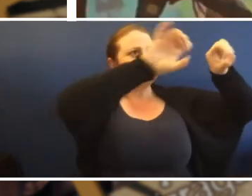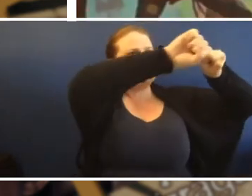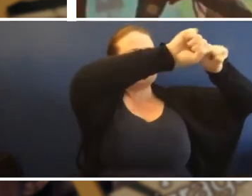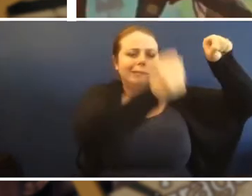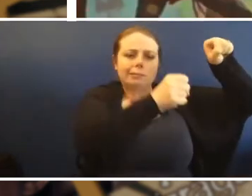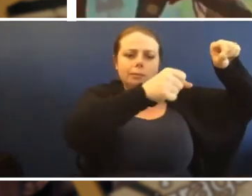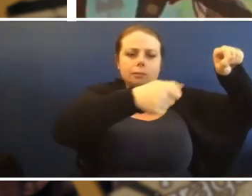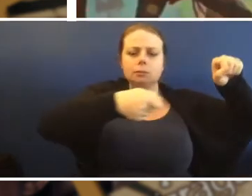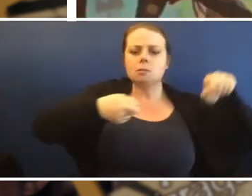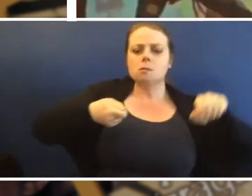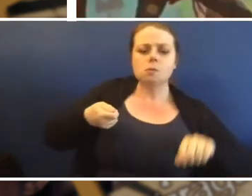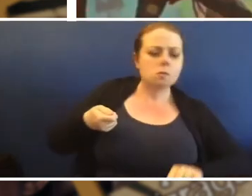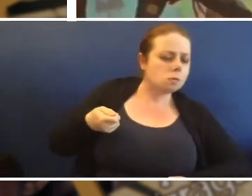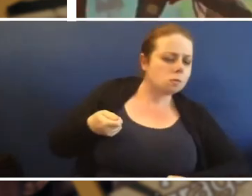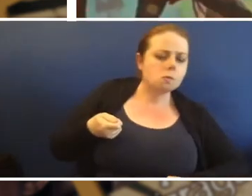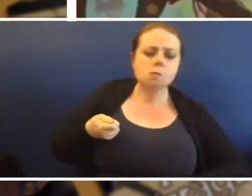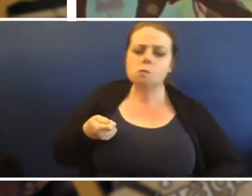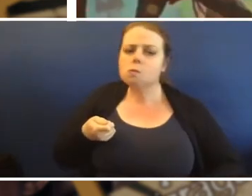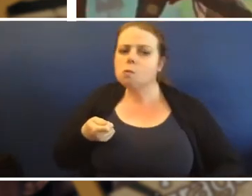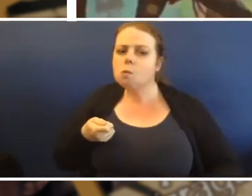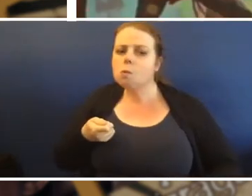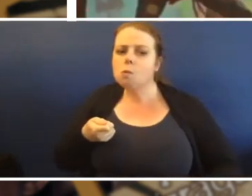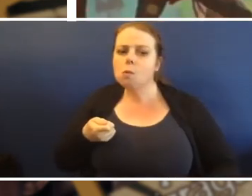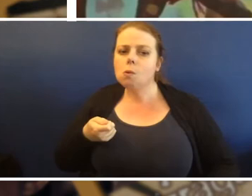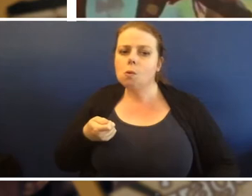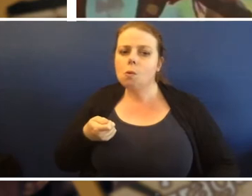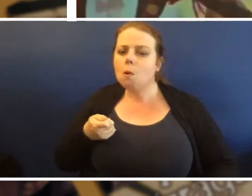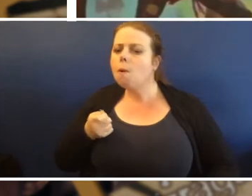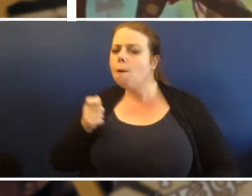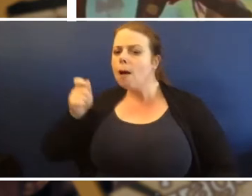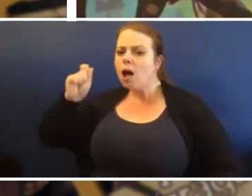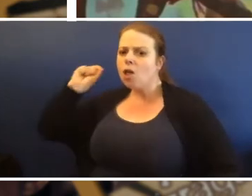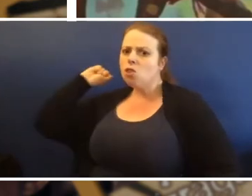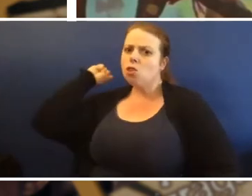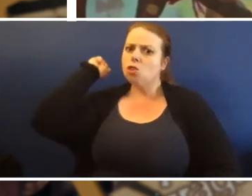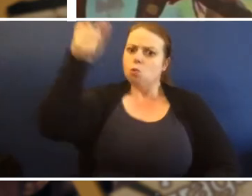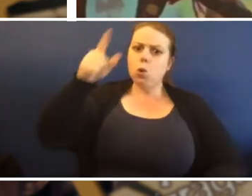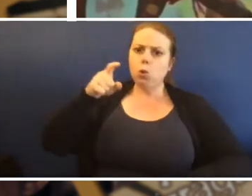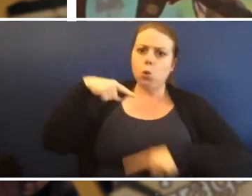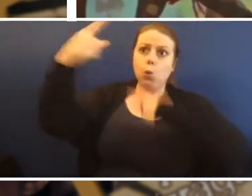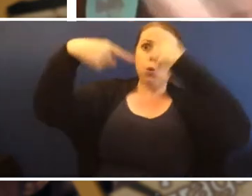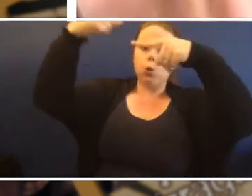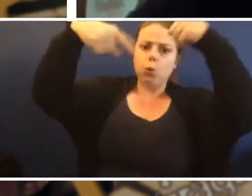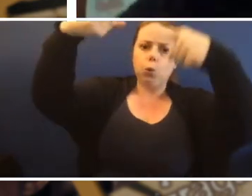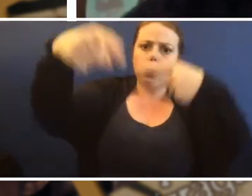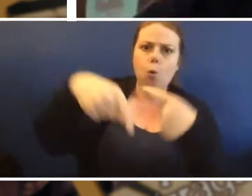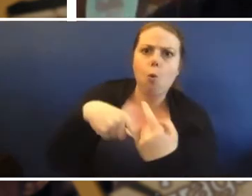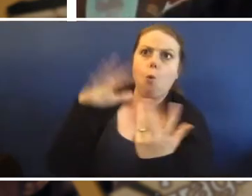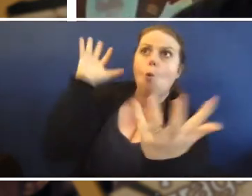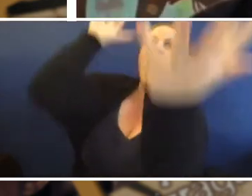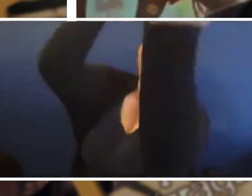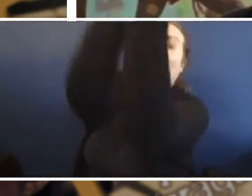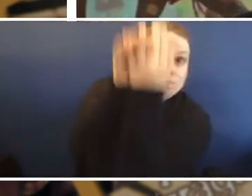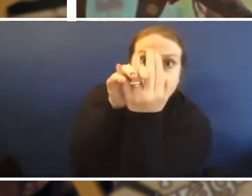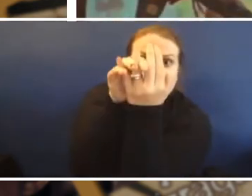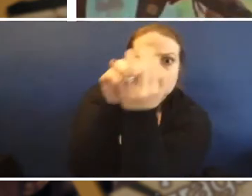I thought I'll find out you know screw it in the water snap and it went like that.